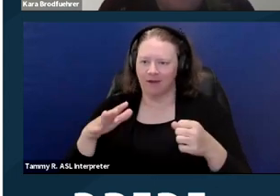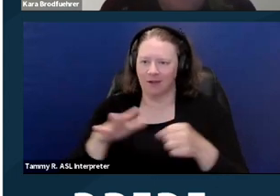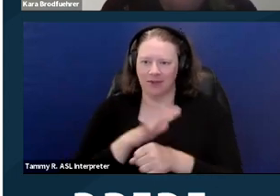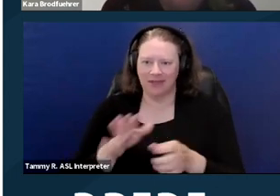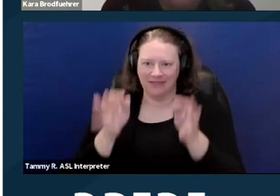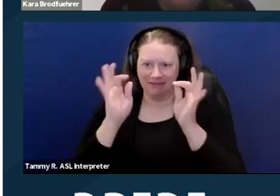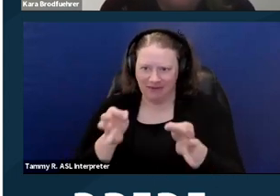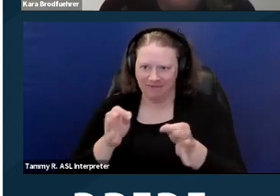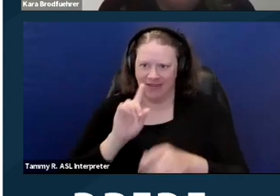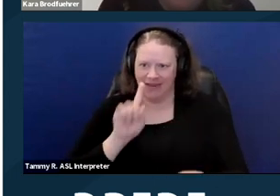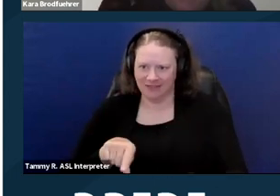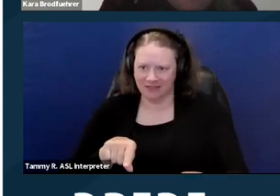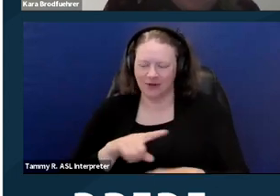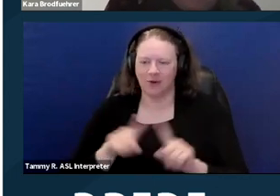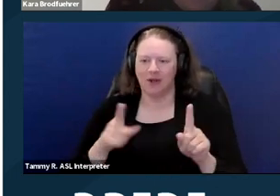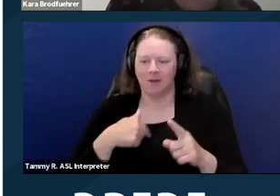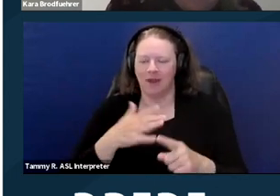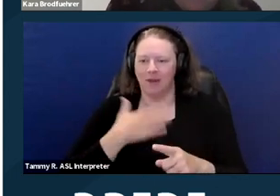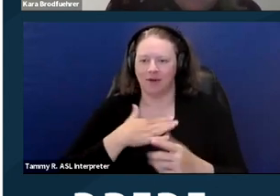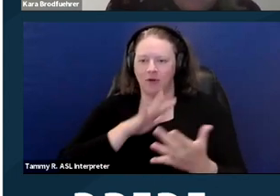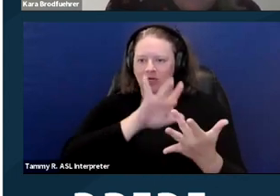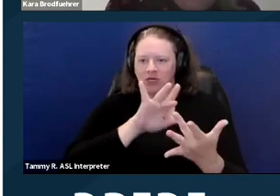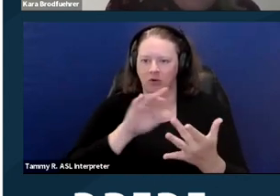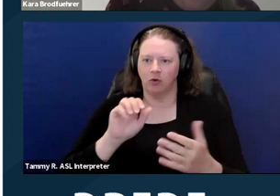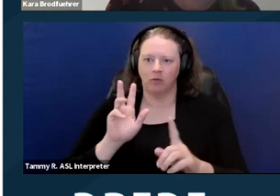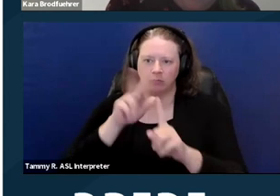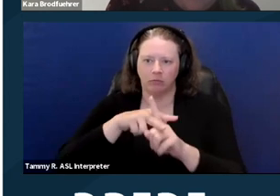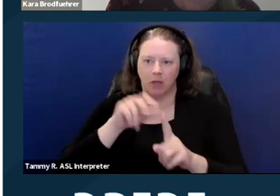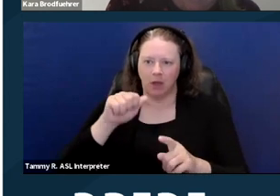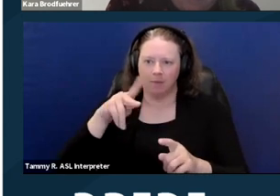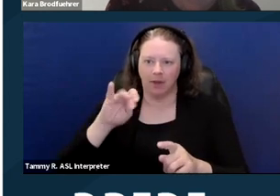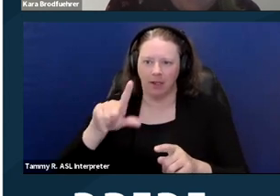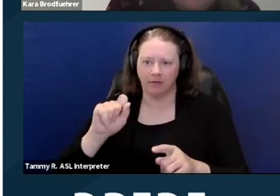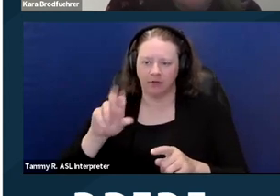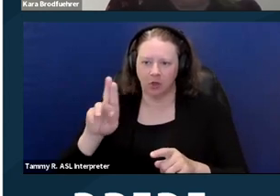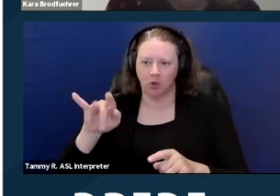but I'm happy to reach out to our appeals unit just to get a little clarity 'cause I don't wanna give you information